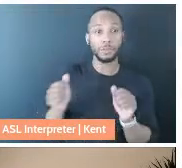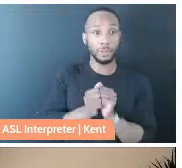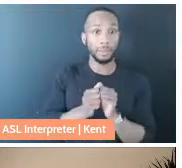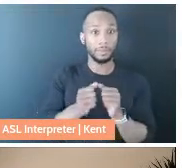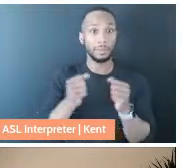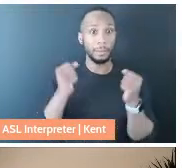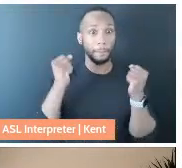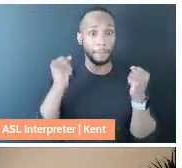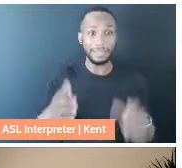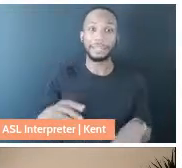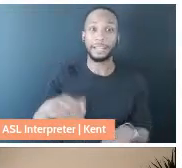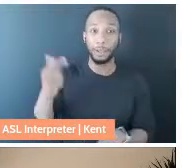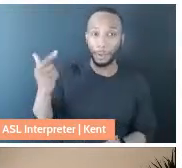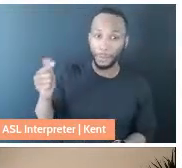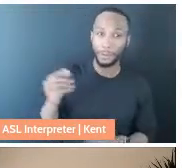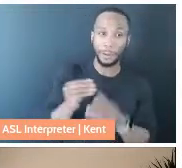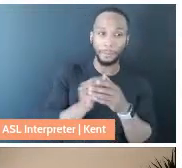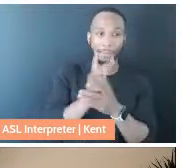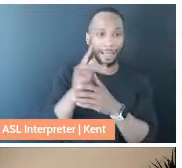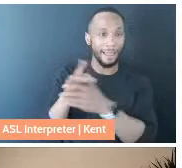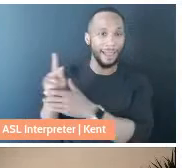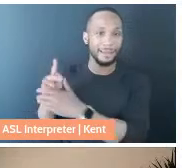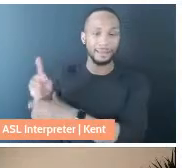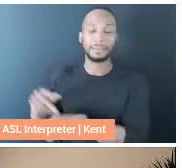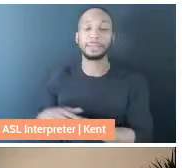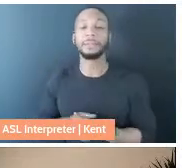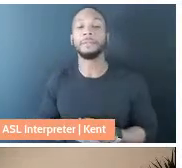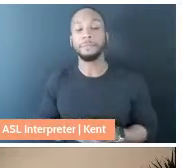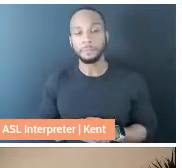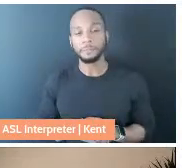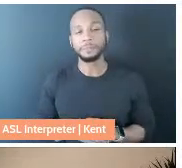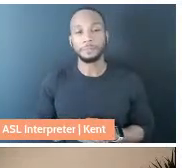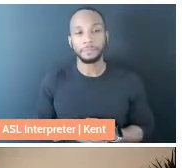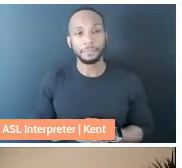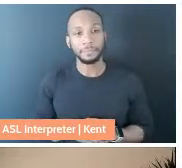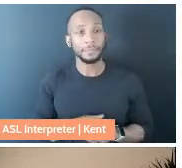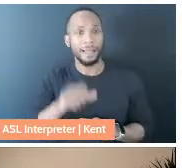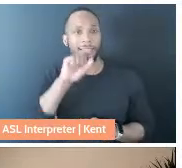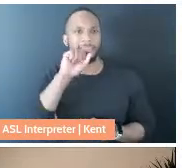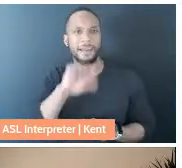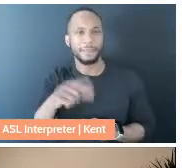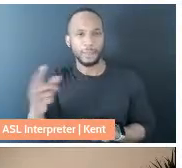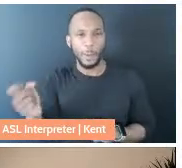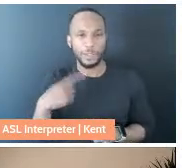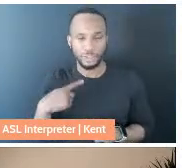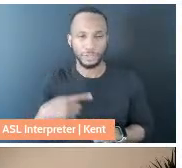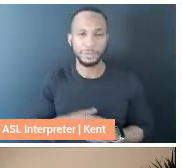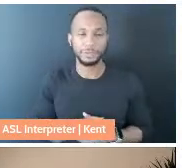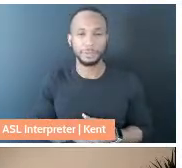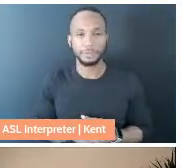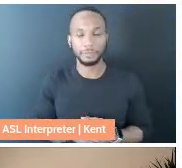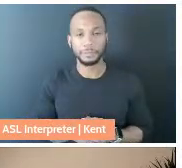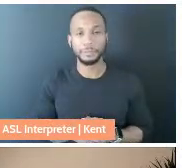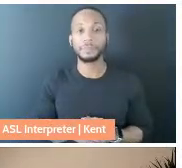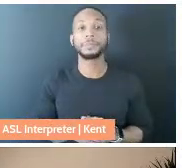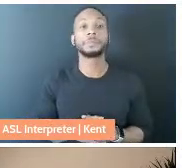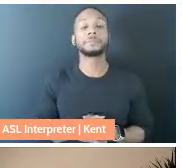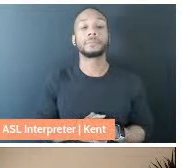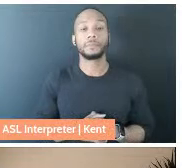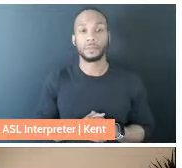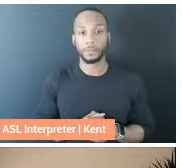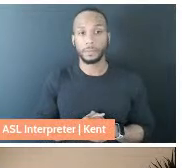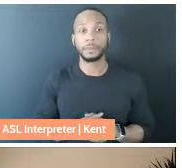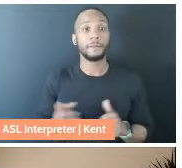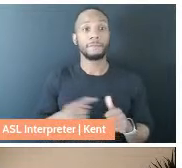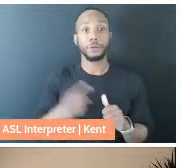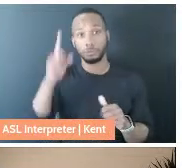green plants. And I love this question. The first thing that comes to mind really is my